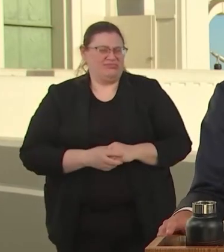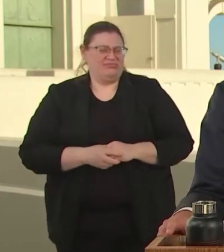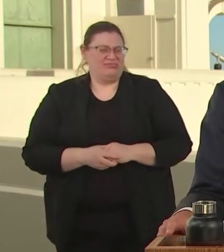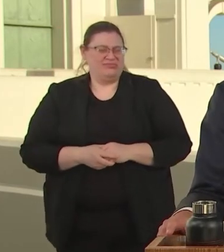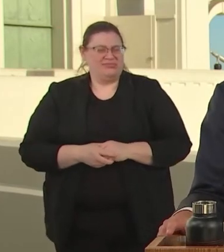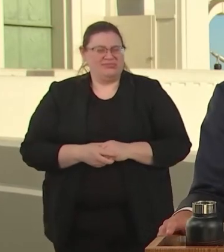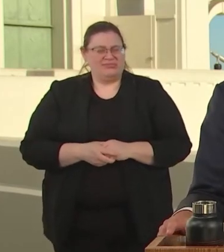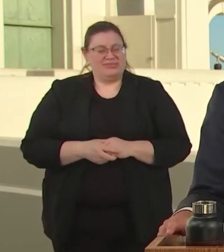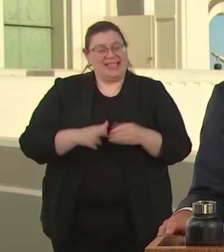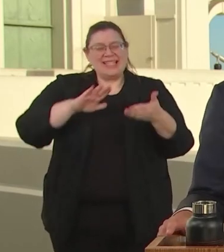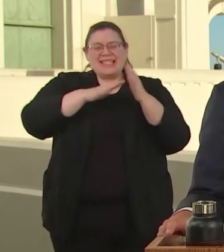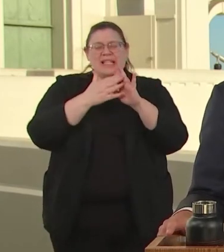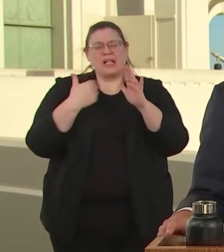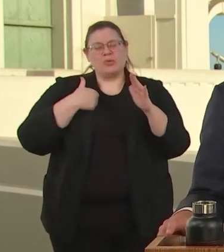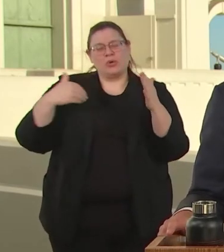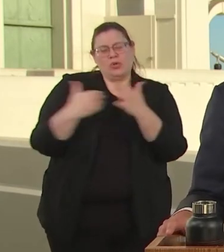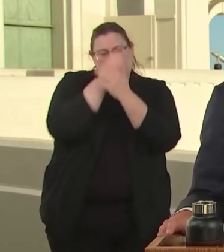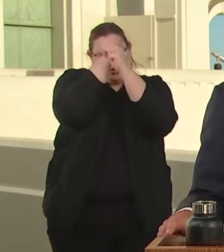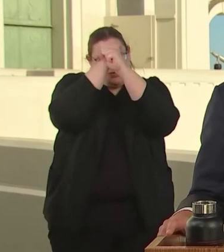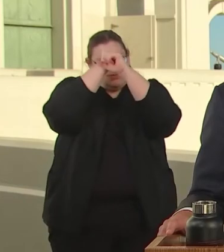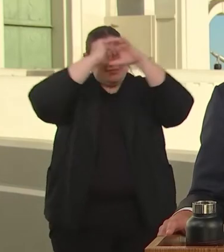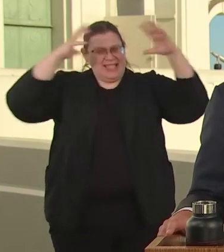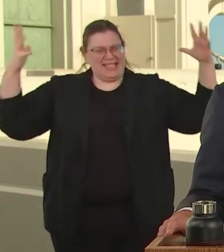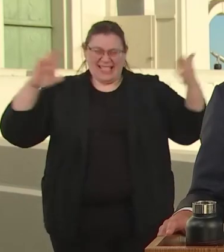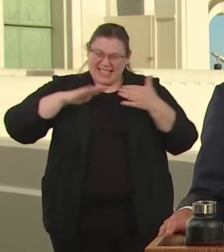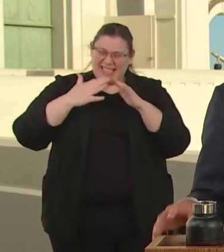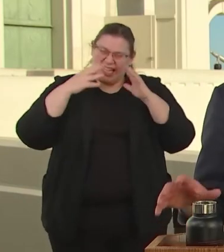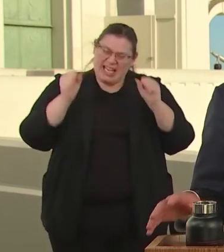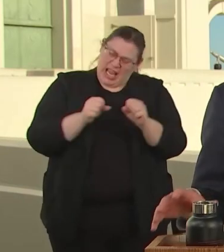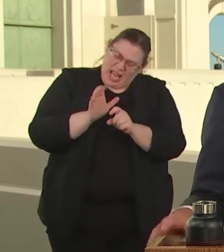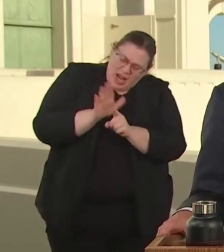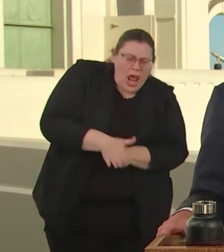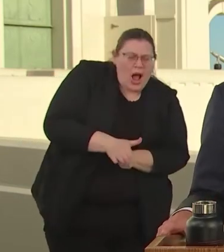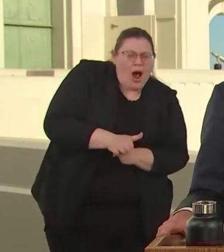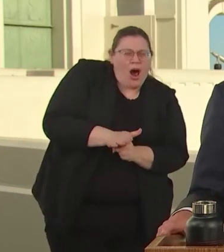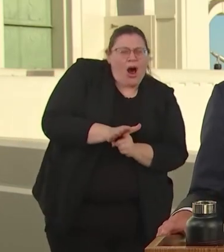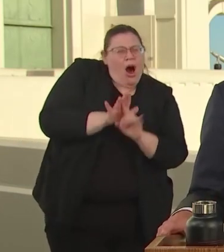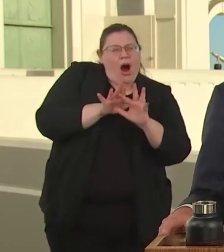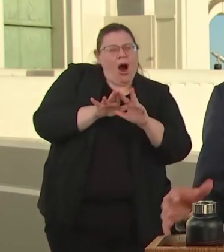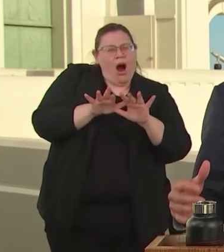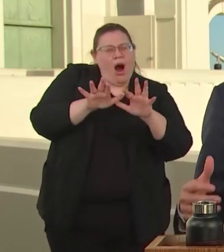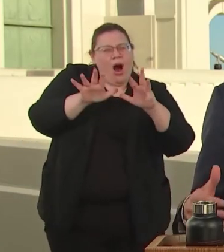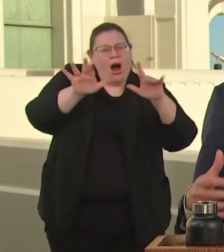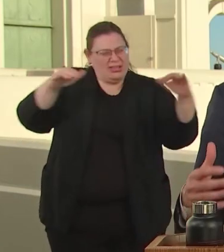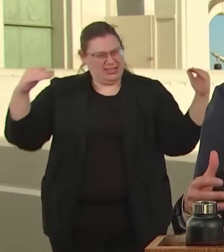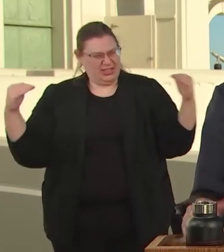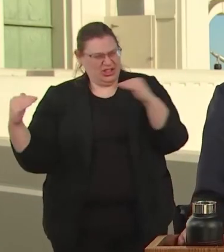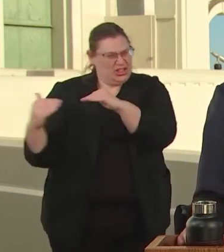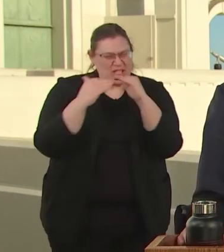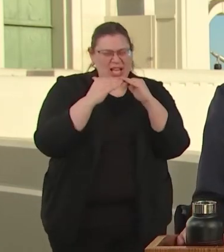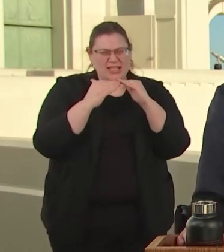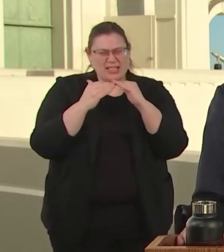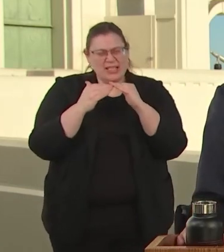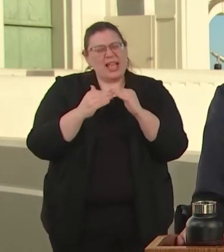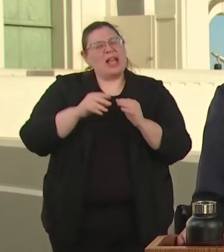THEM, LET'S BUILD THEM. A JUST CITY MUST HAVE ROOM FOR US ALL. AND WE HAVE BEEN TO BE ABLE TO GET AROUND THAT CITY TOO.